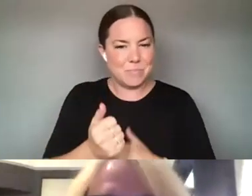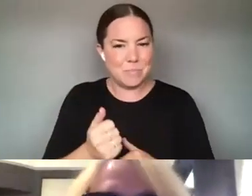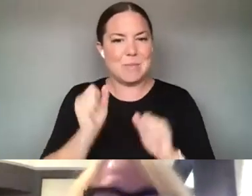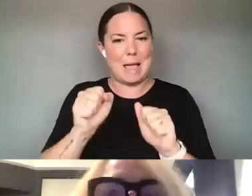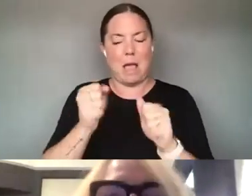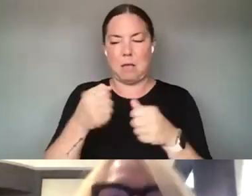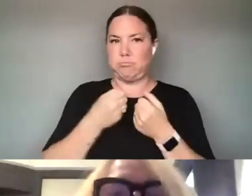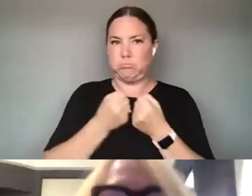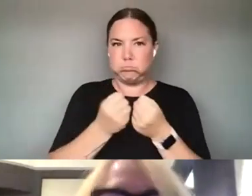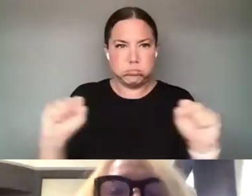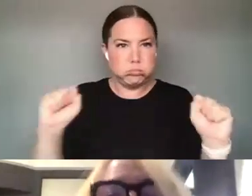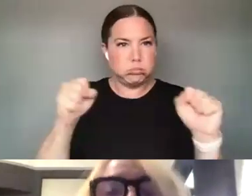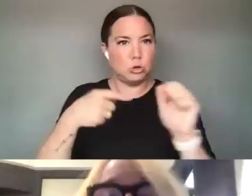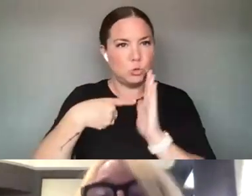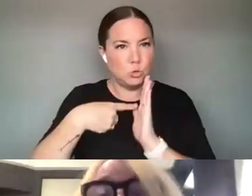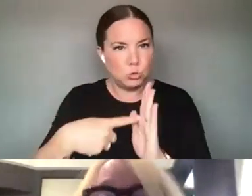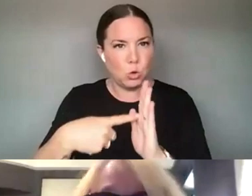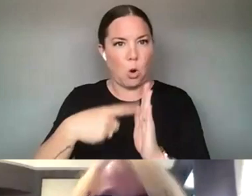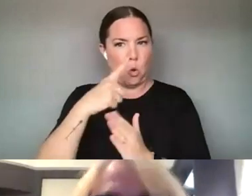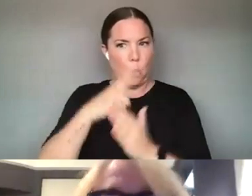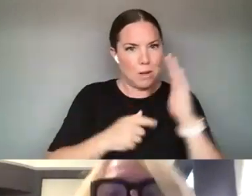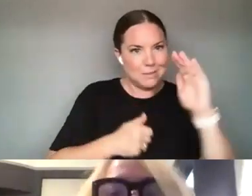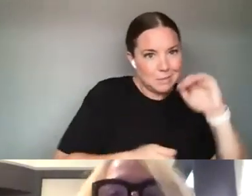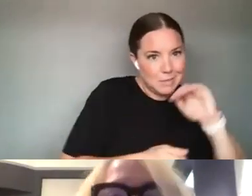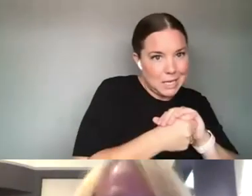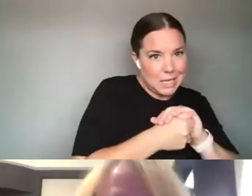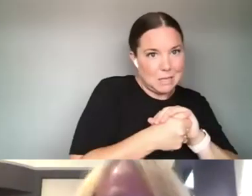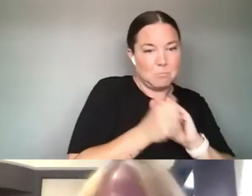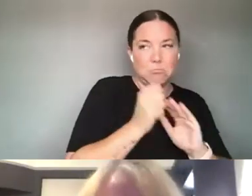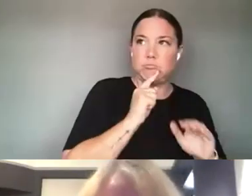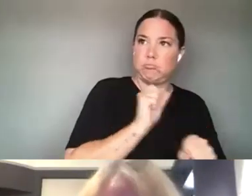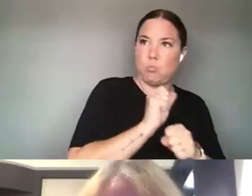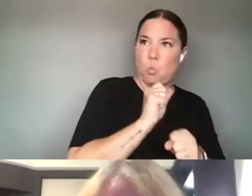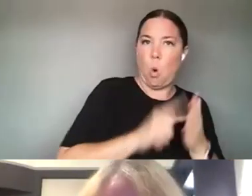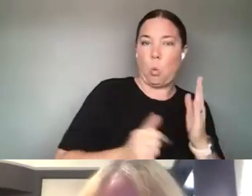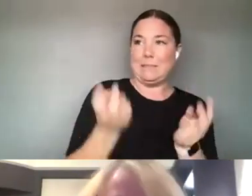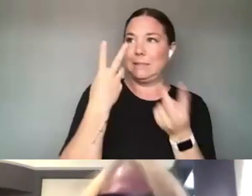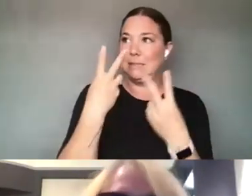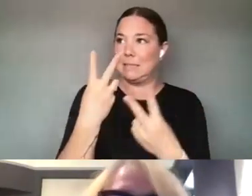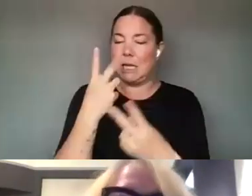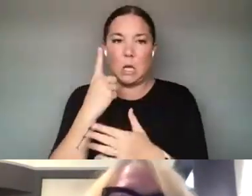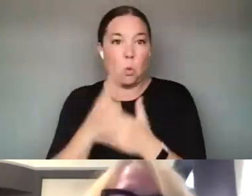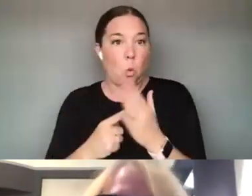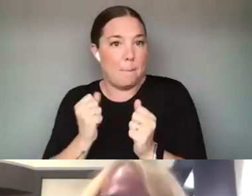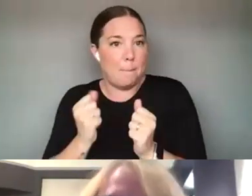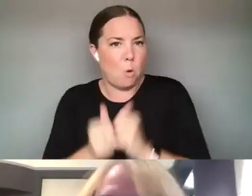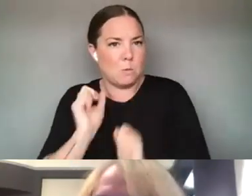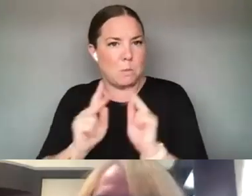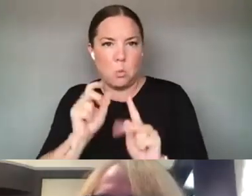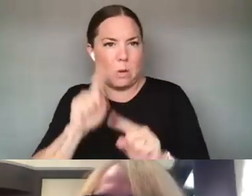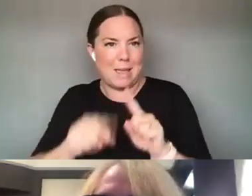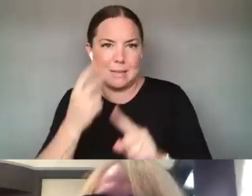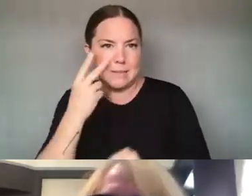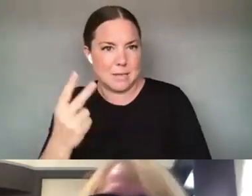WHAT'S UNDERNEATH WHAT WE ACTUALLY SEE, WHAT IS INVISIBLE TO MOST OF US. SO I THINK THIS IS JUST,